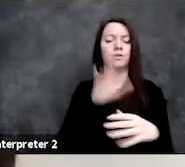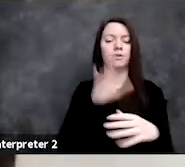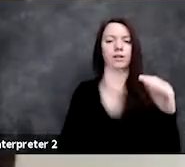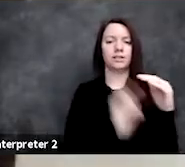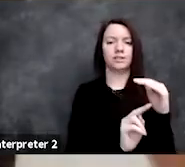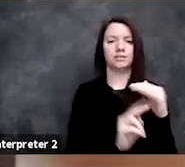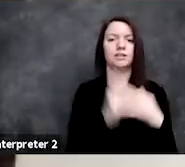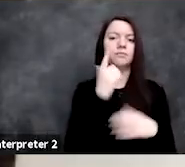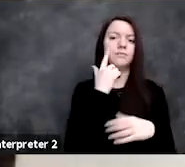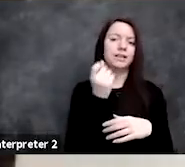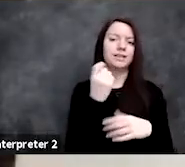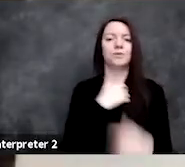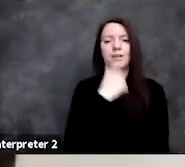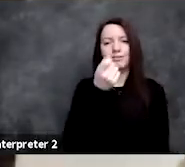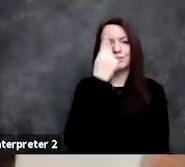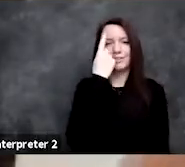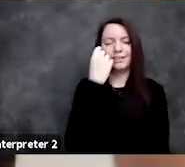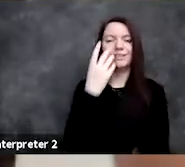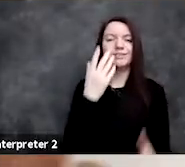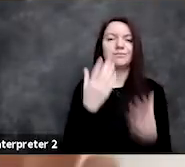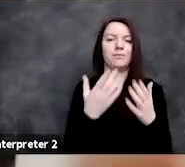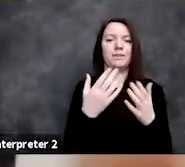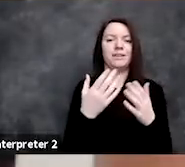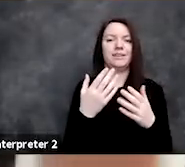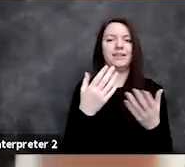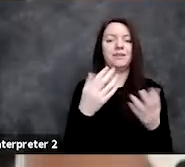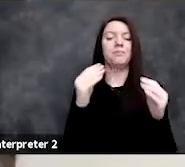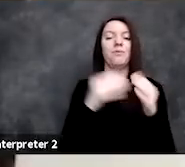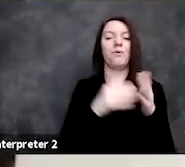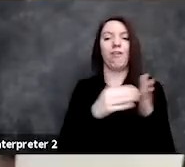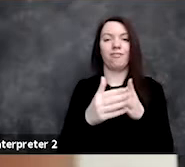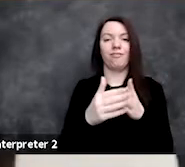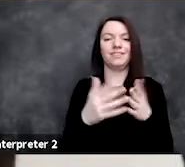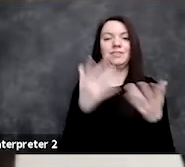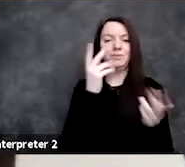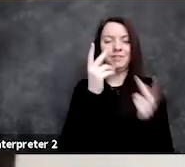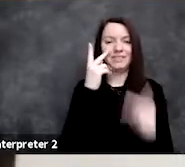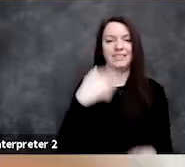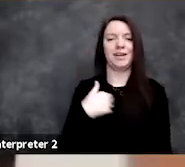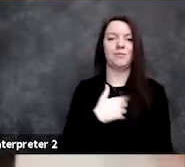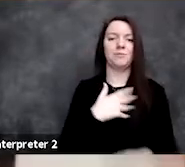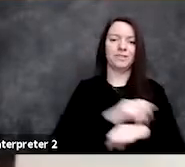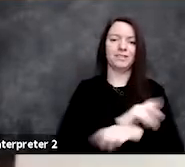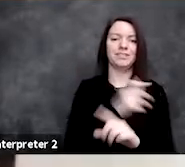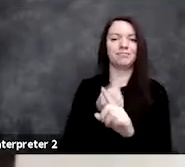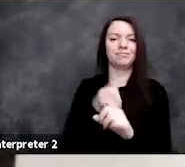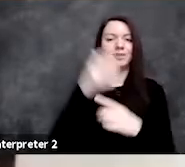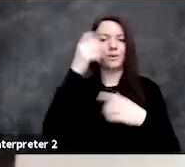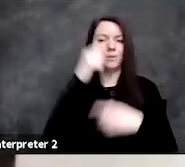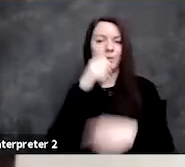because we know there's probably a higher incidence of breast cancer in women and prostate cancer in men,